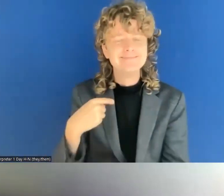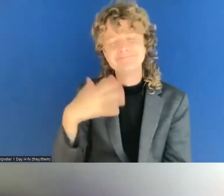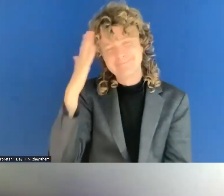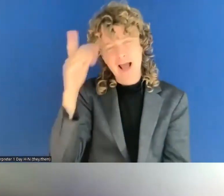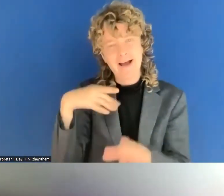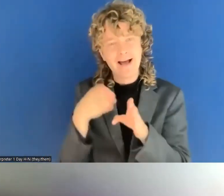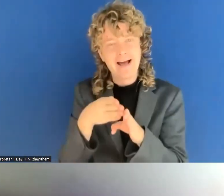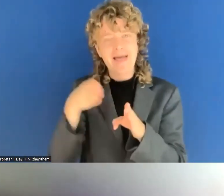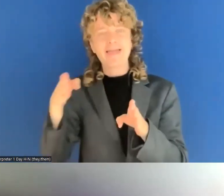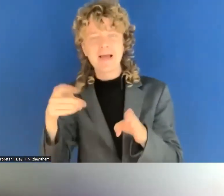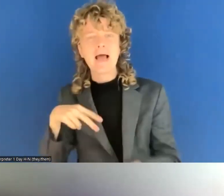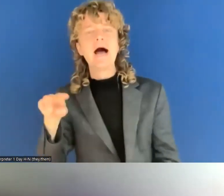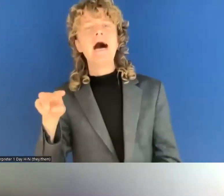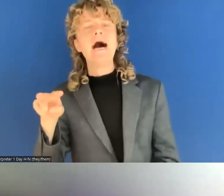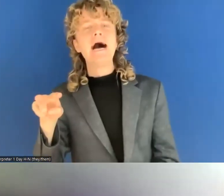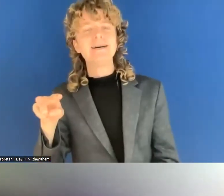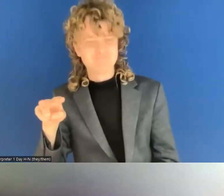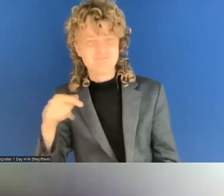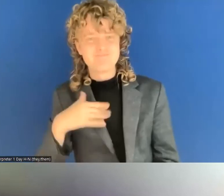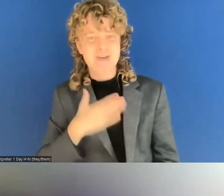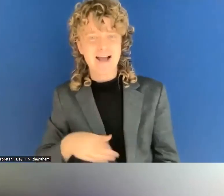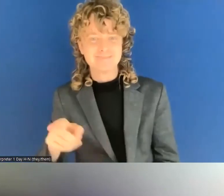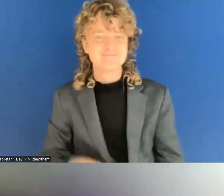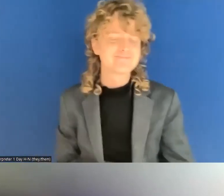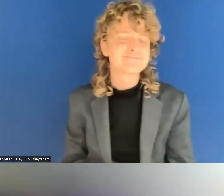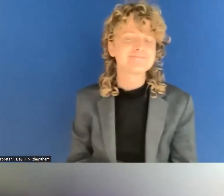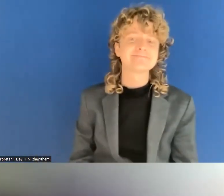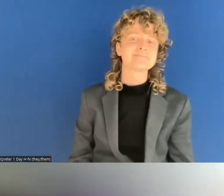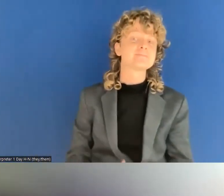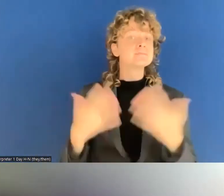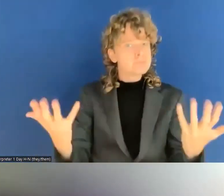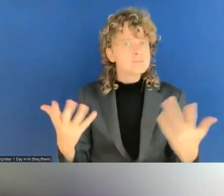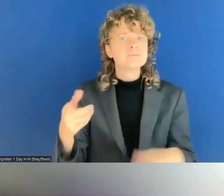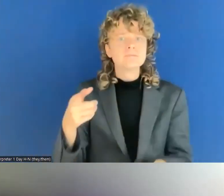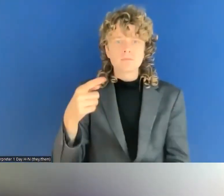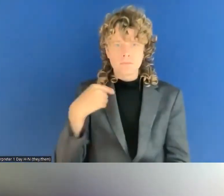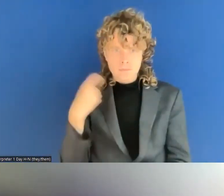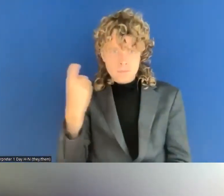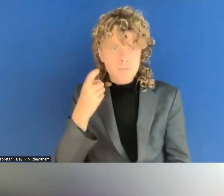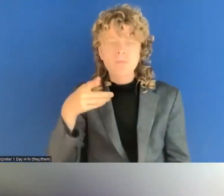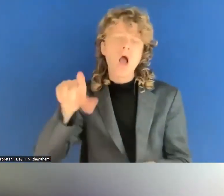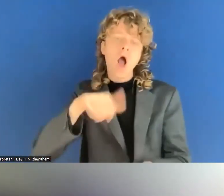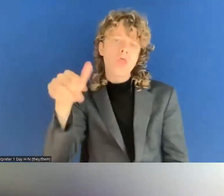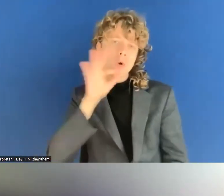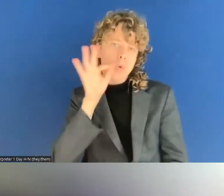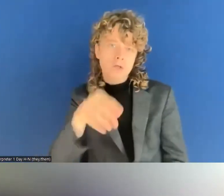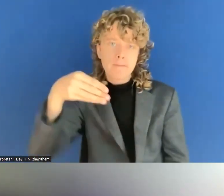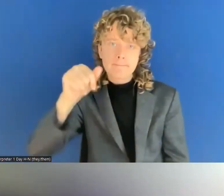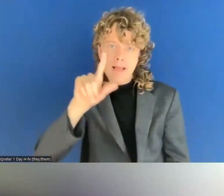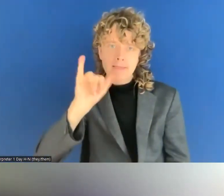Another question for you Malin. Could you give an example of what have you looked at in the private sector? Is it solutions that serve the public sector?